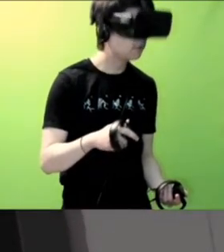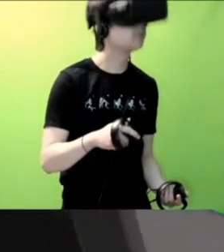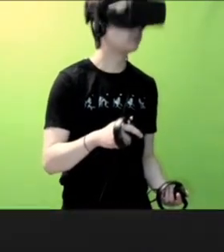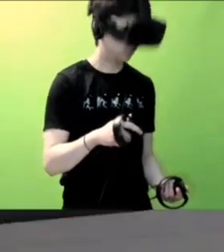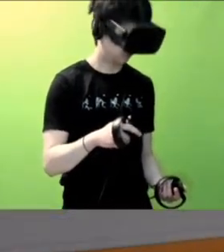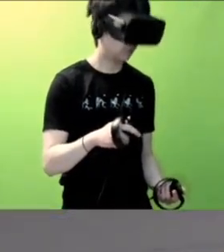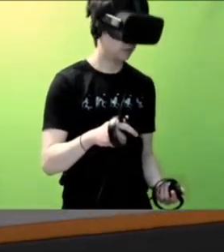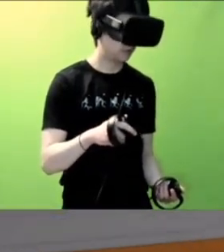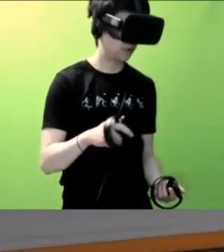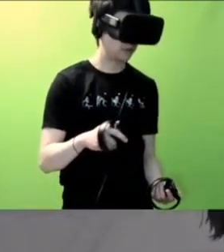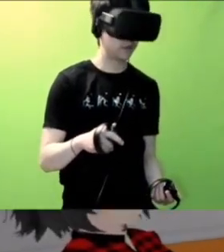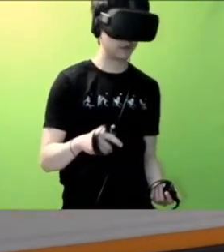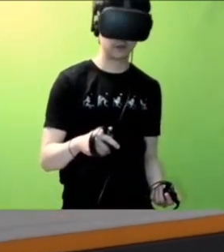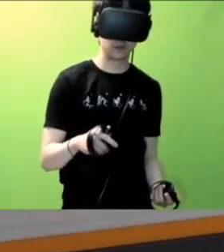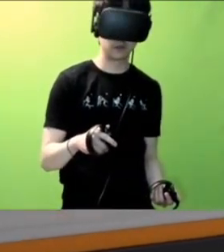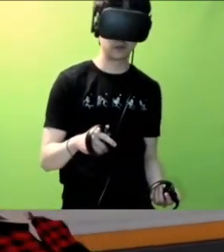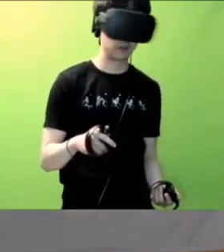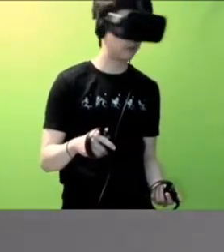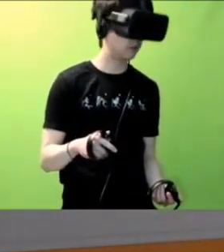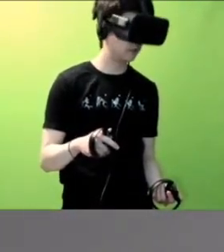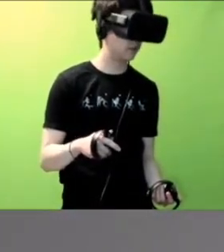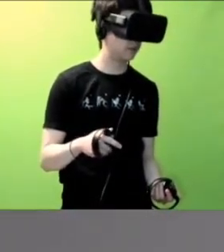Nice